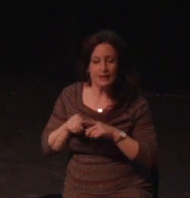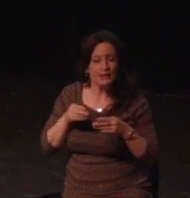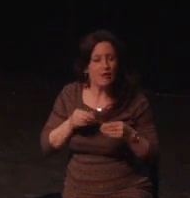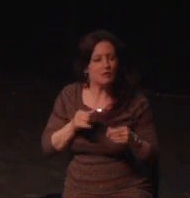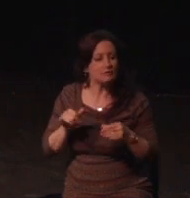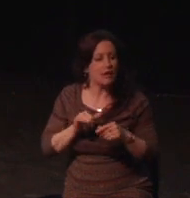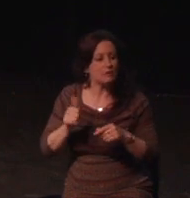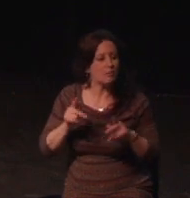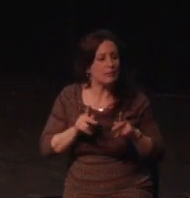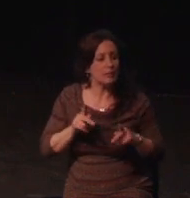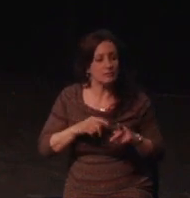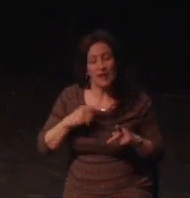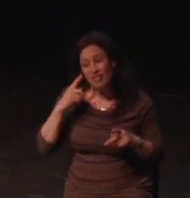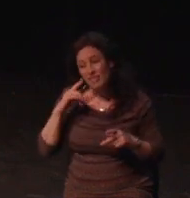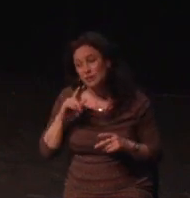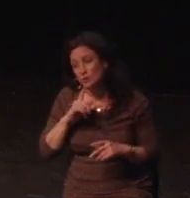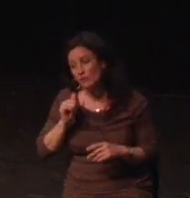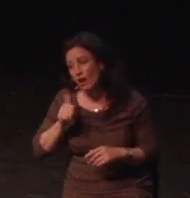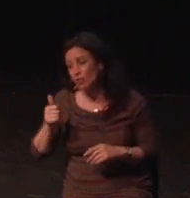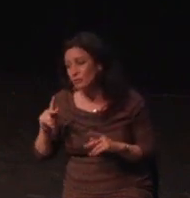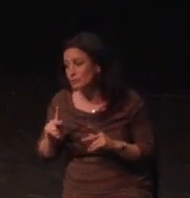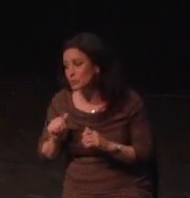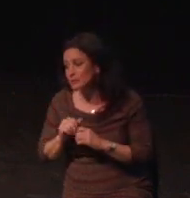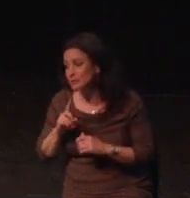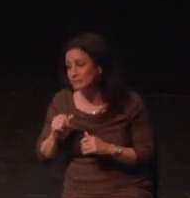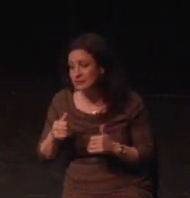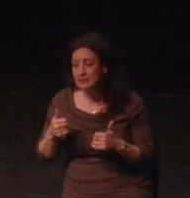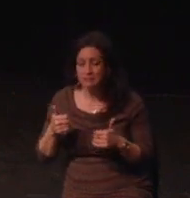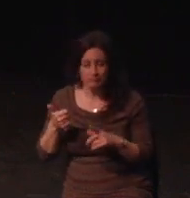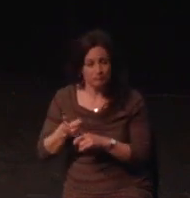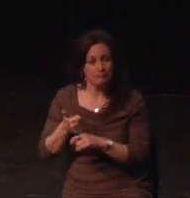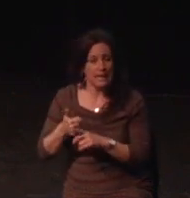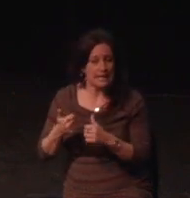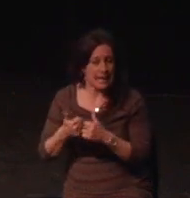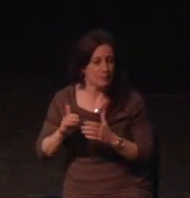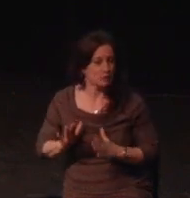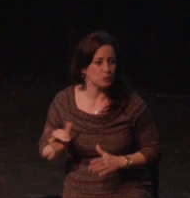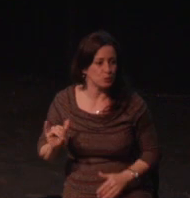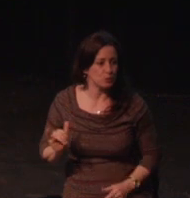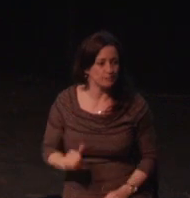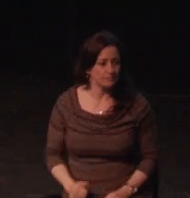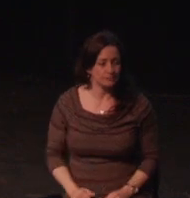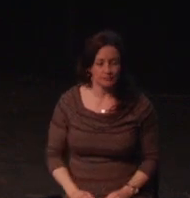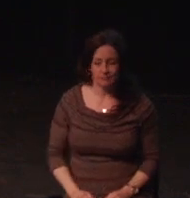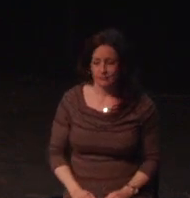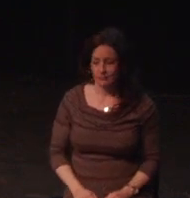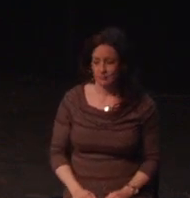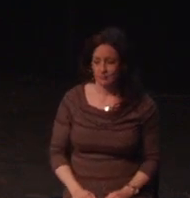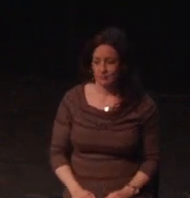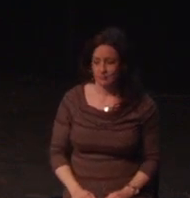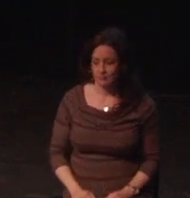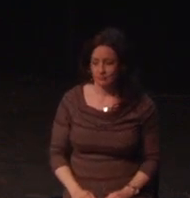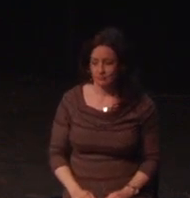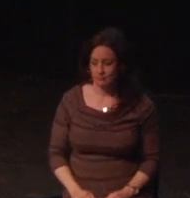I started up the game and within five minutes of the tutorial I was almost buffing in my lap.